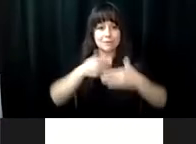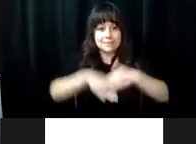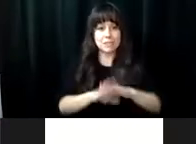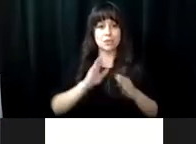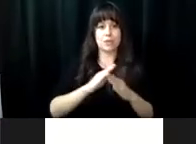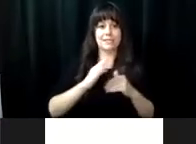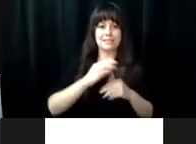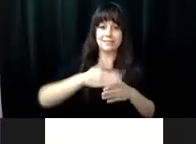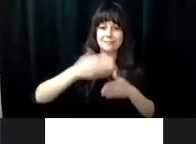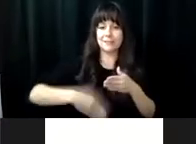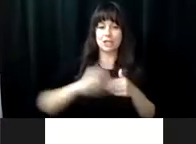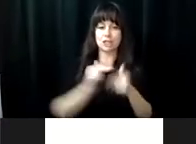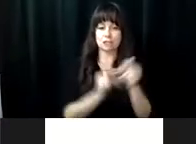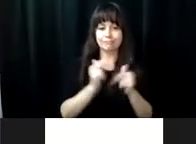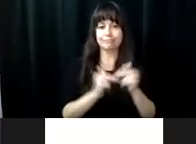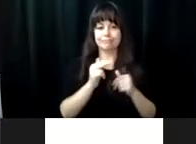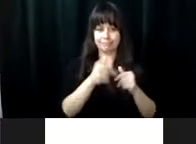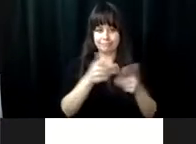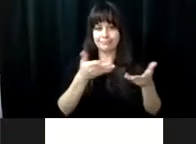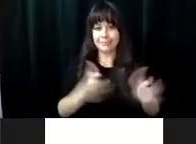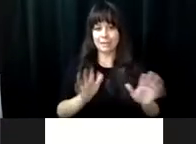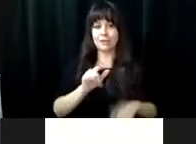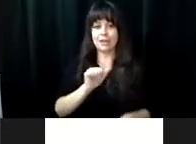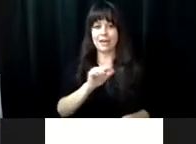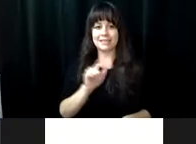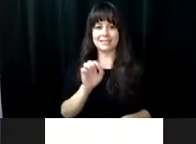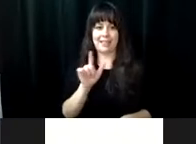the Richmond adjustment training program moved into the completed